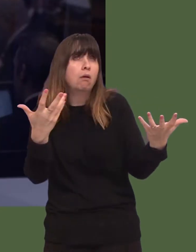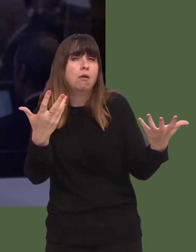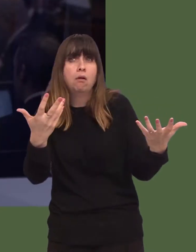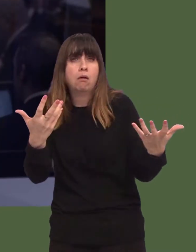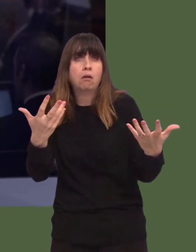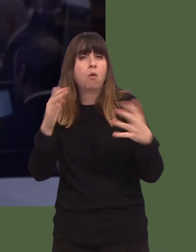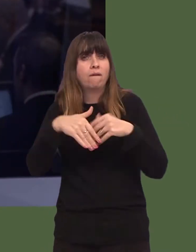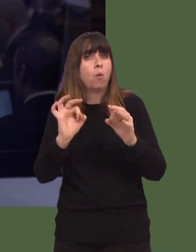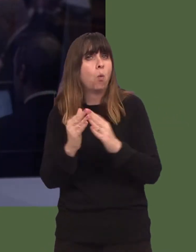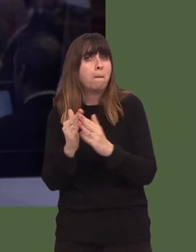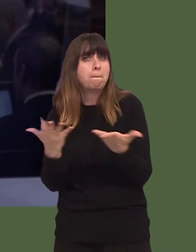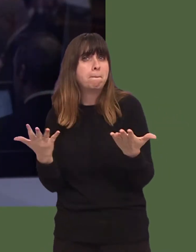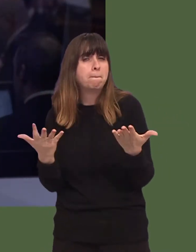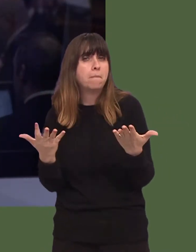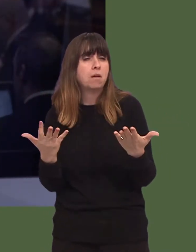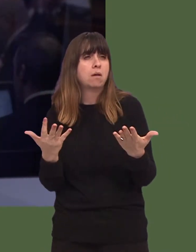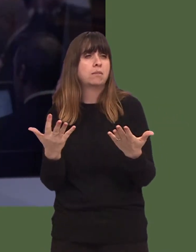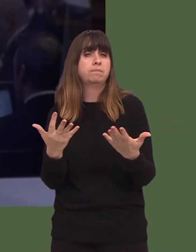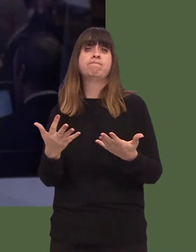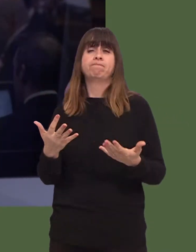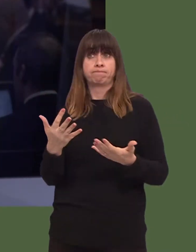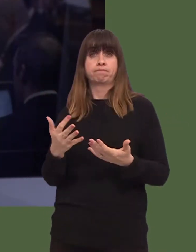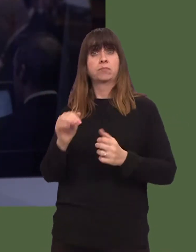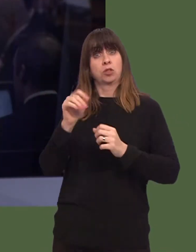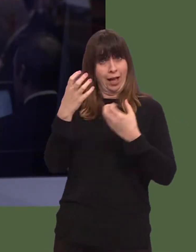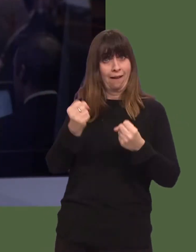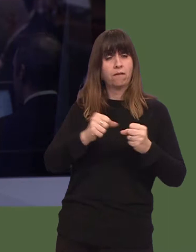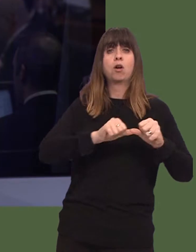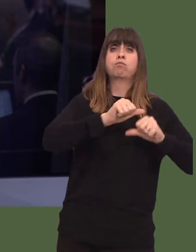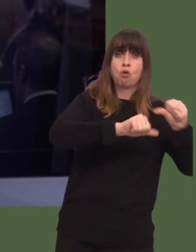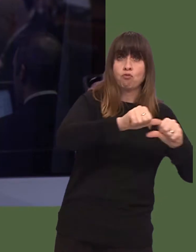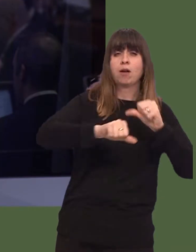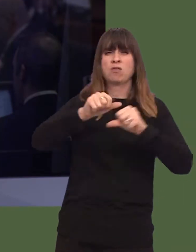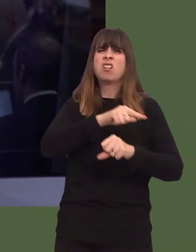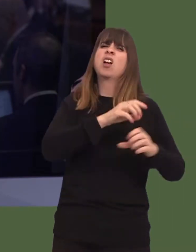I believe with many of your other programmes such as Communities First and Communities